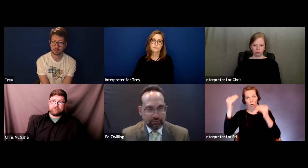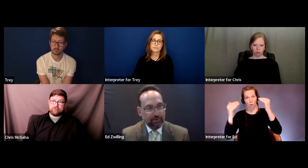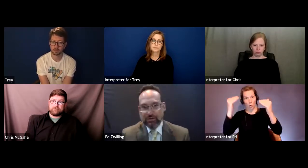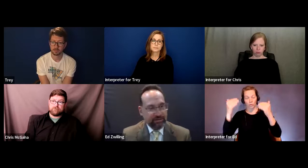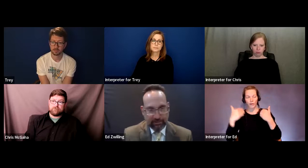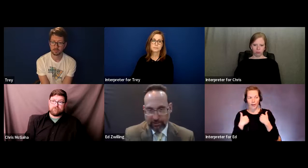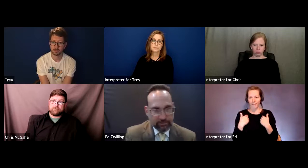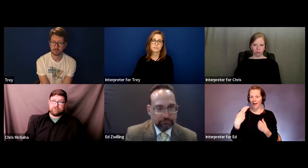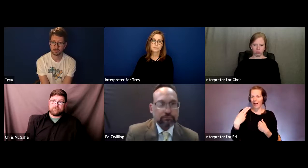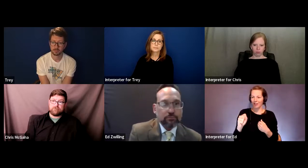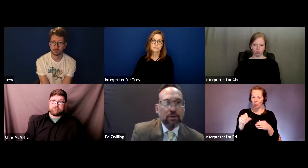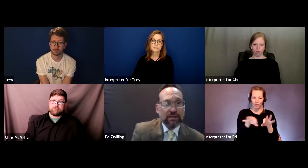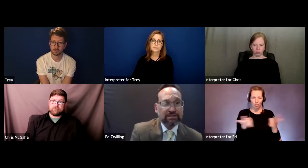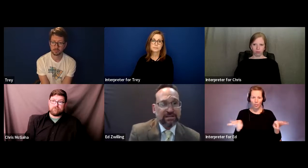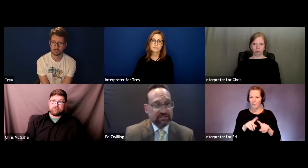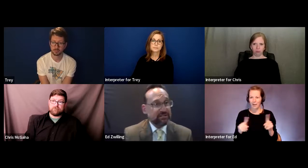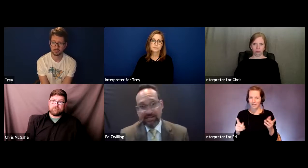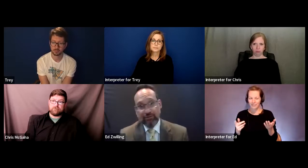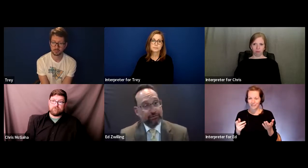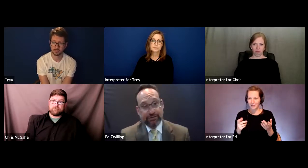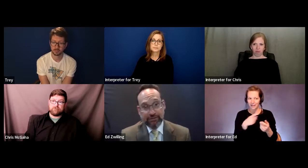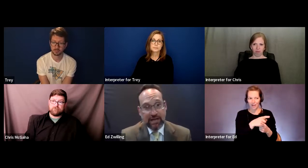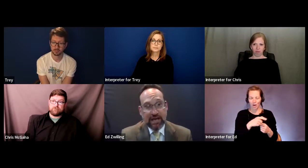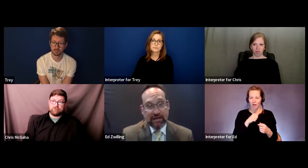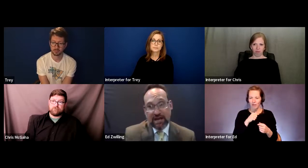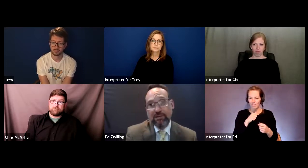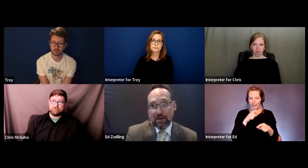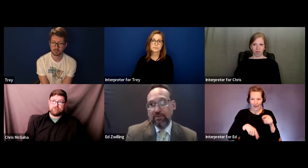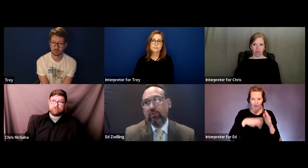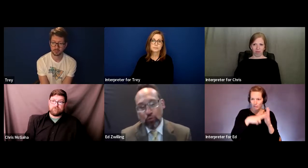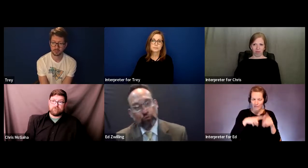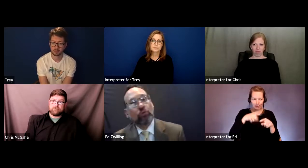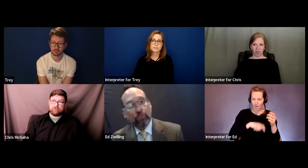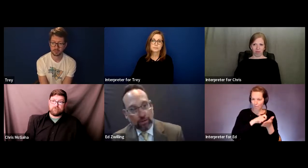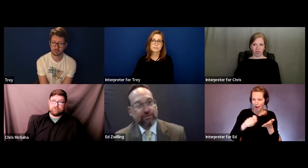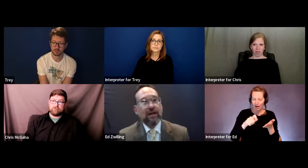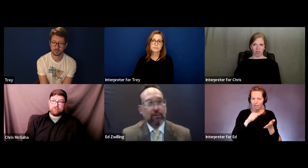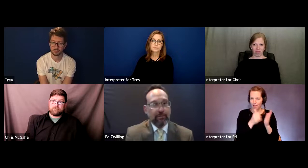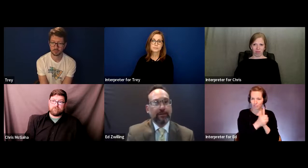who are functionally illiterate because they just didn't get services. And I'm talking about more rural parts of Alabama.